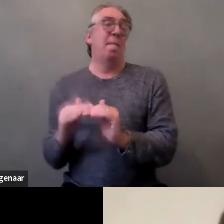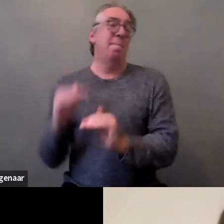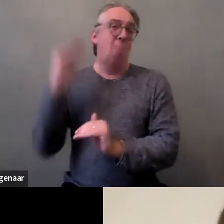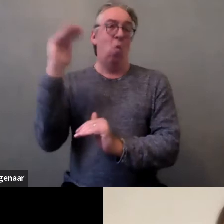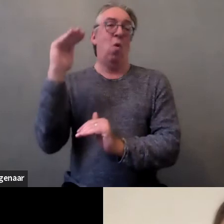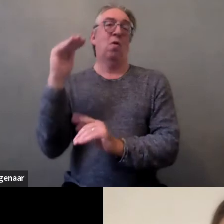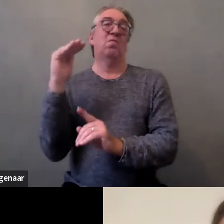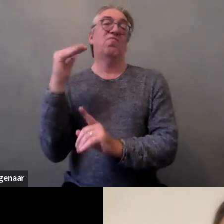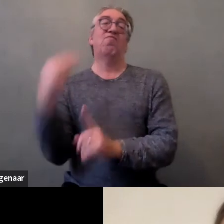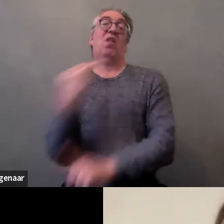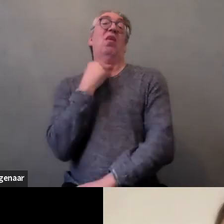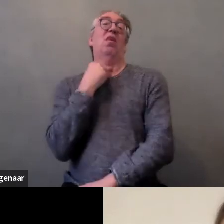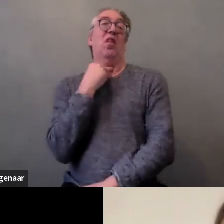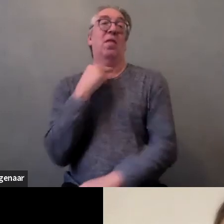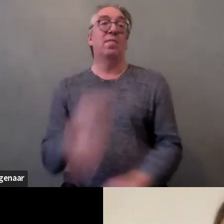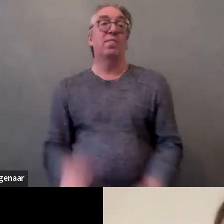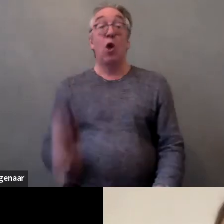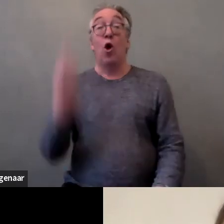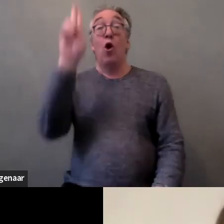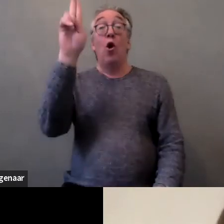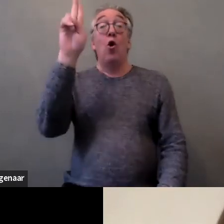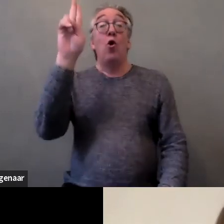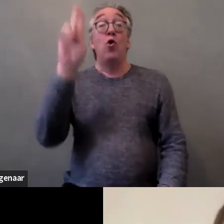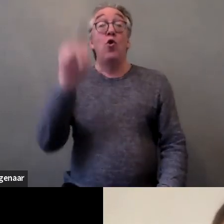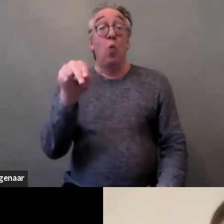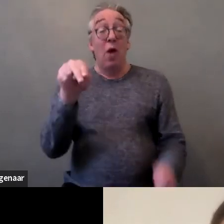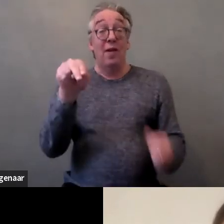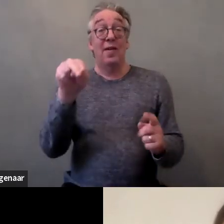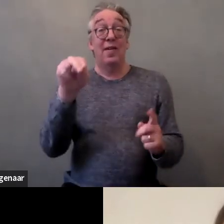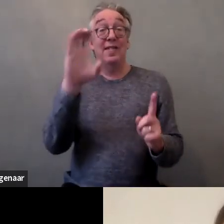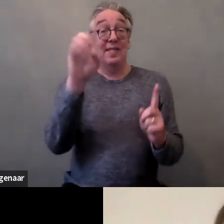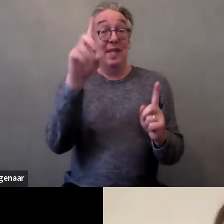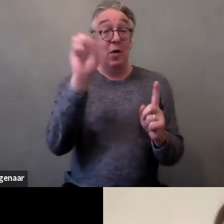by CEDAW and CRPD Committee on ending sexual harassment,